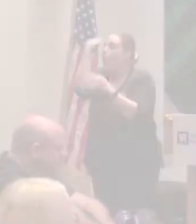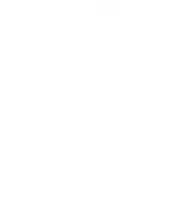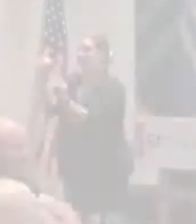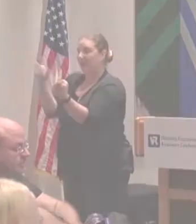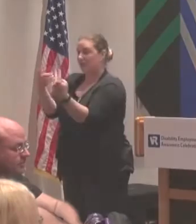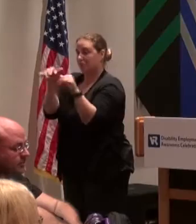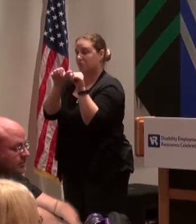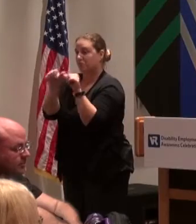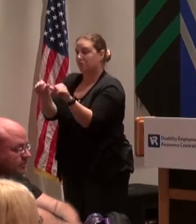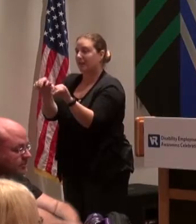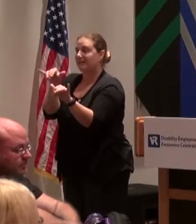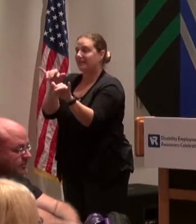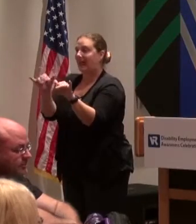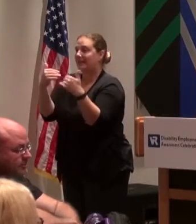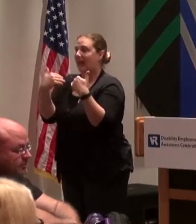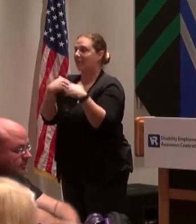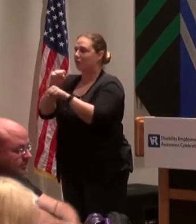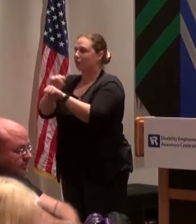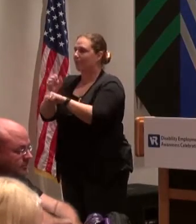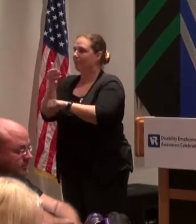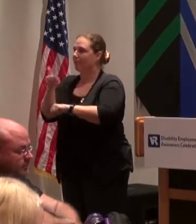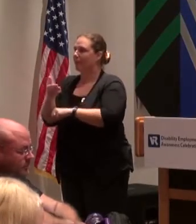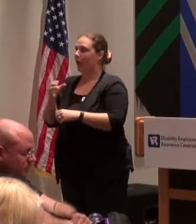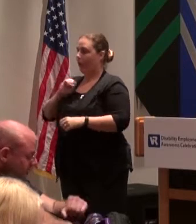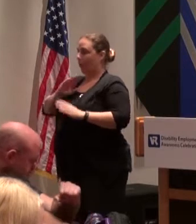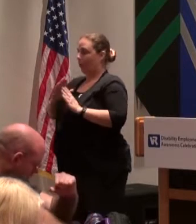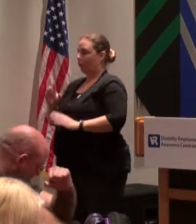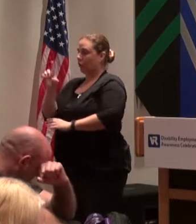Owner Denice Black understands that accommodations